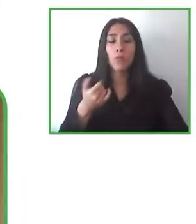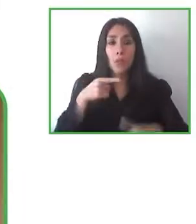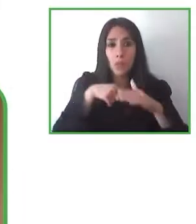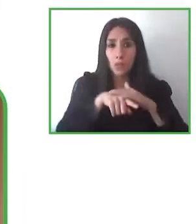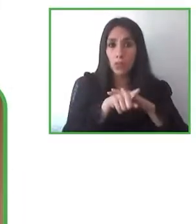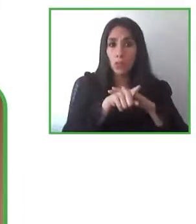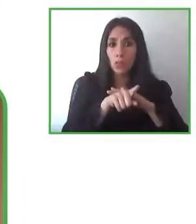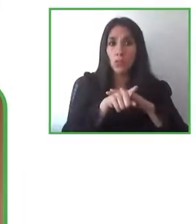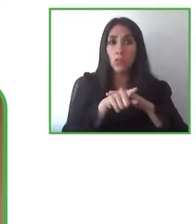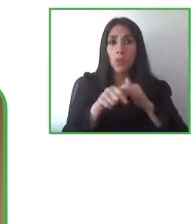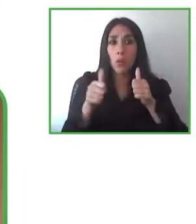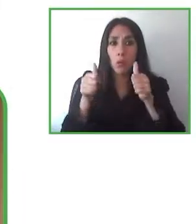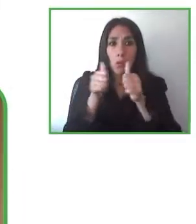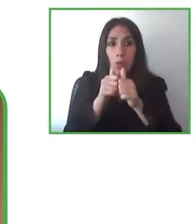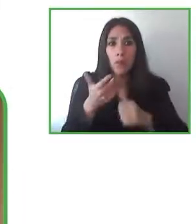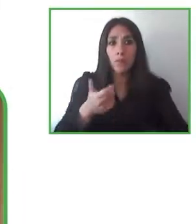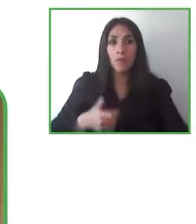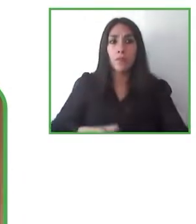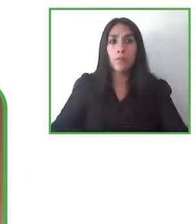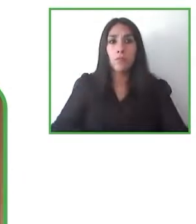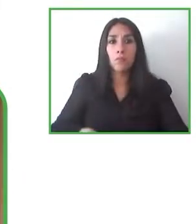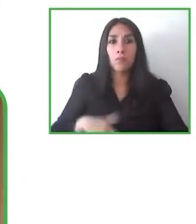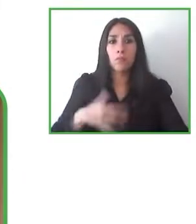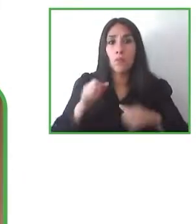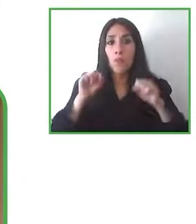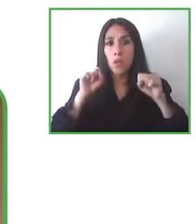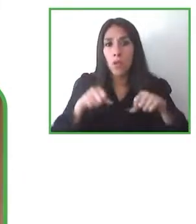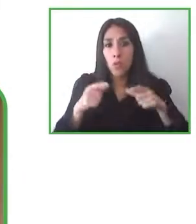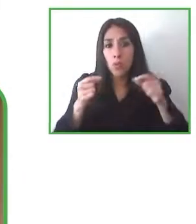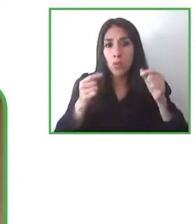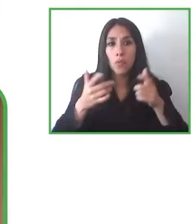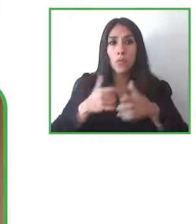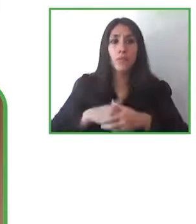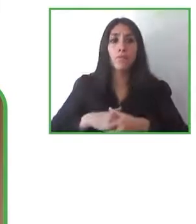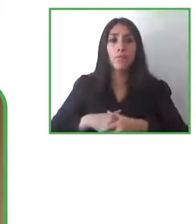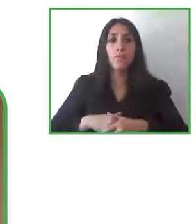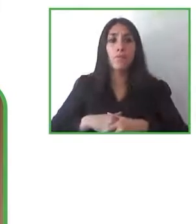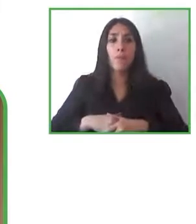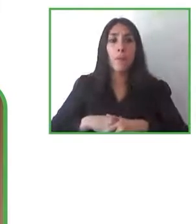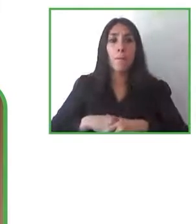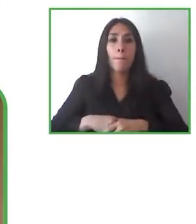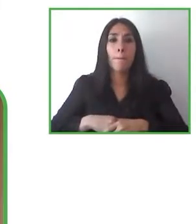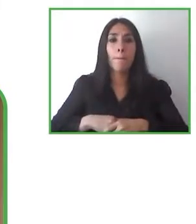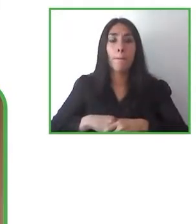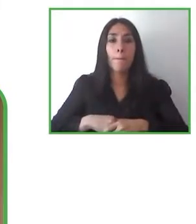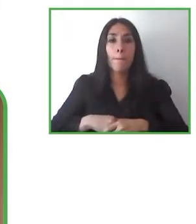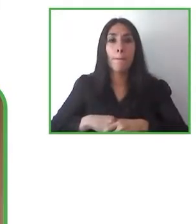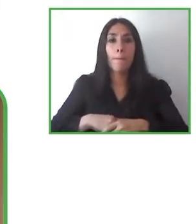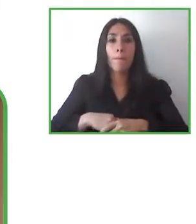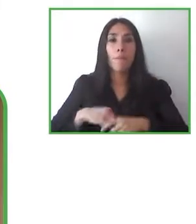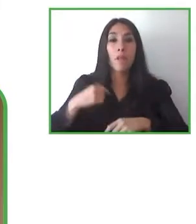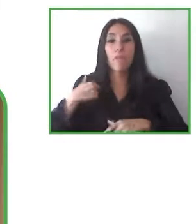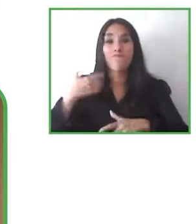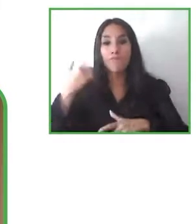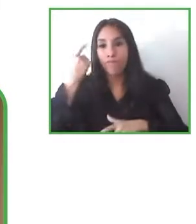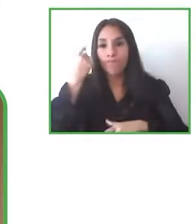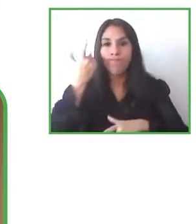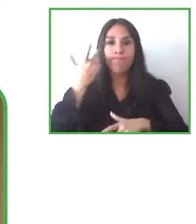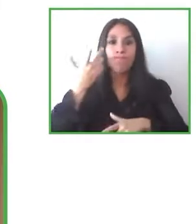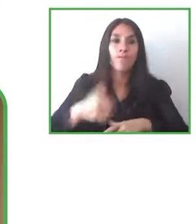what are the steps to follow in this sense?